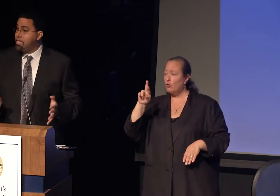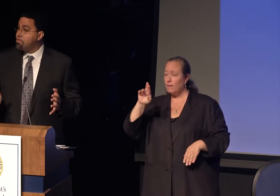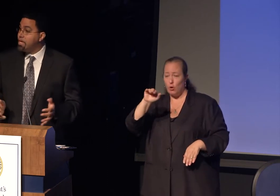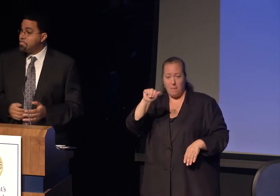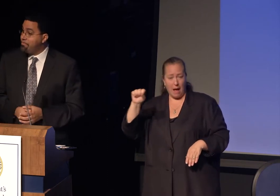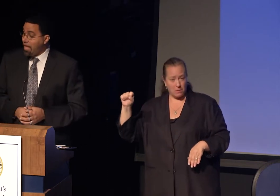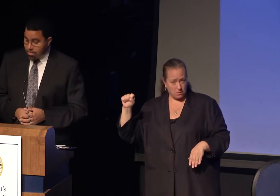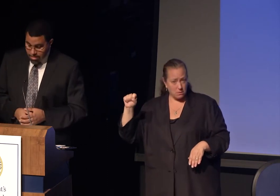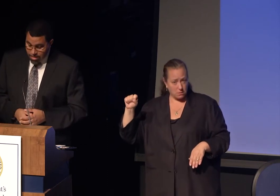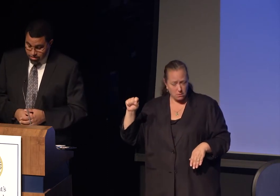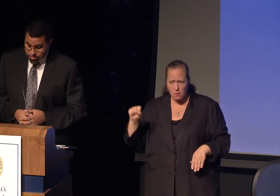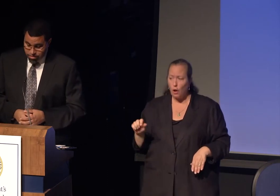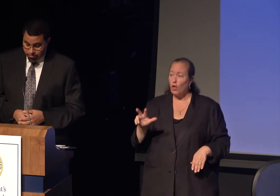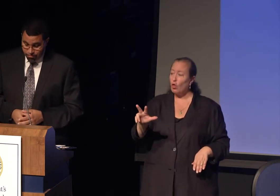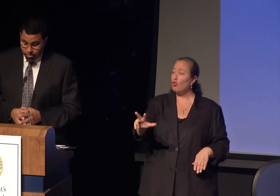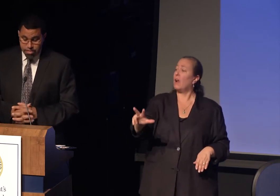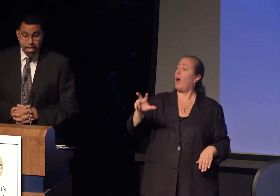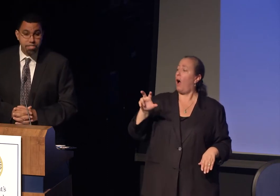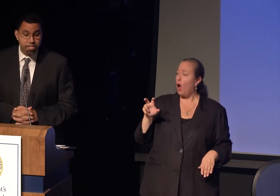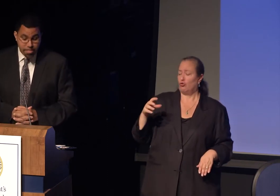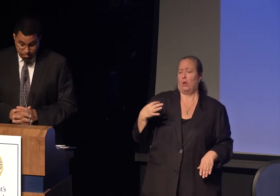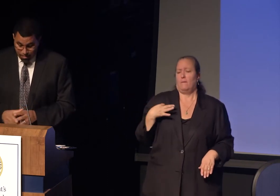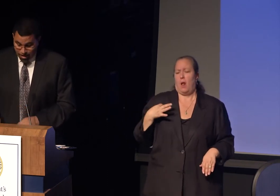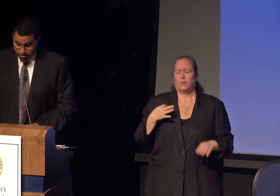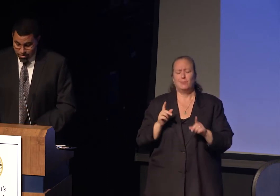As many as 300 volunteers of diverse ages and backgrounds